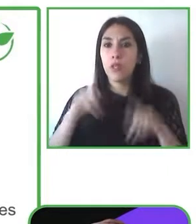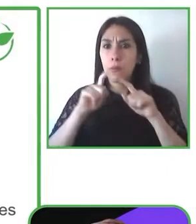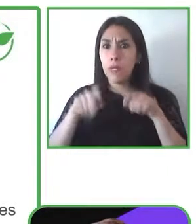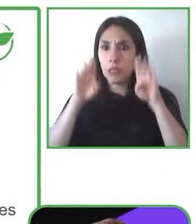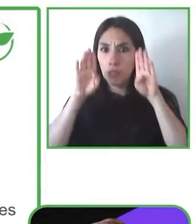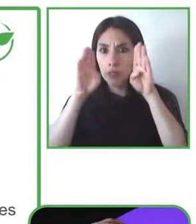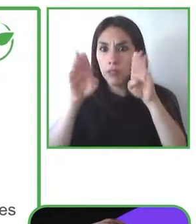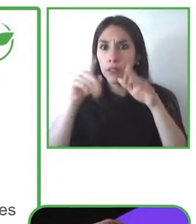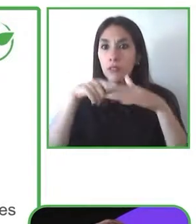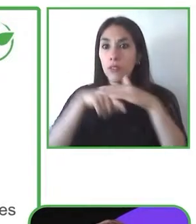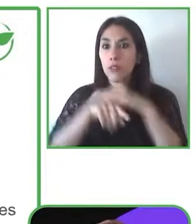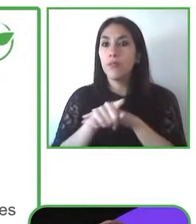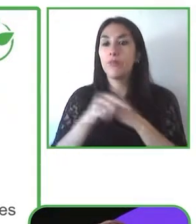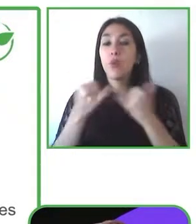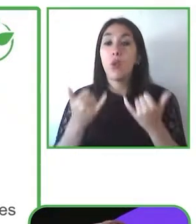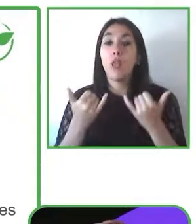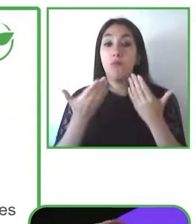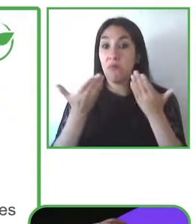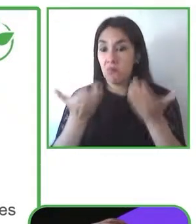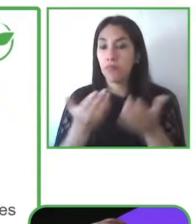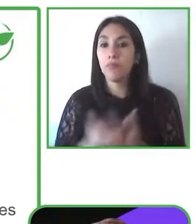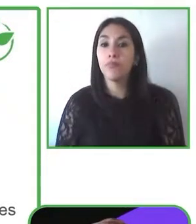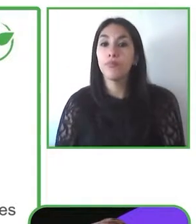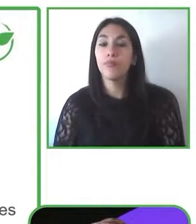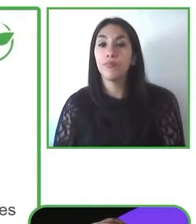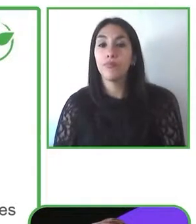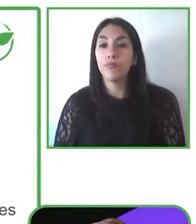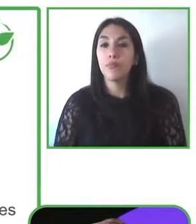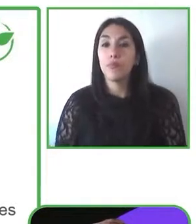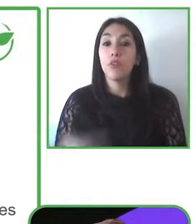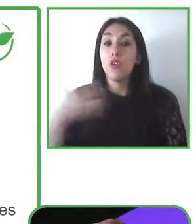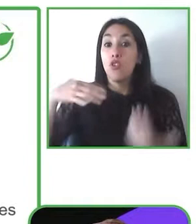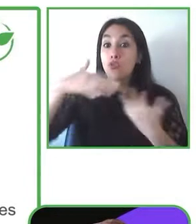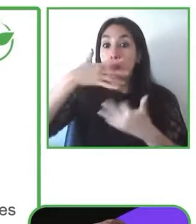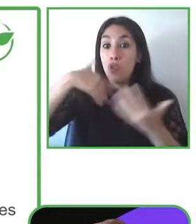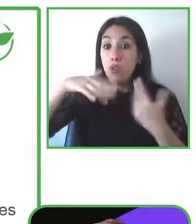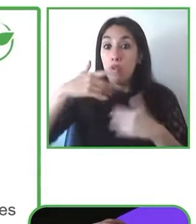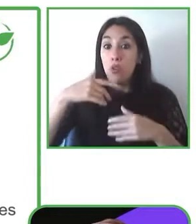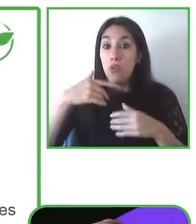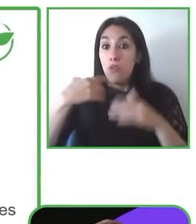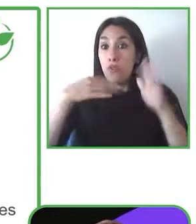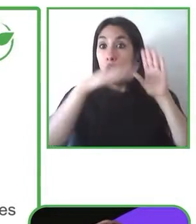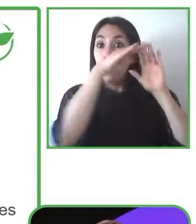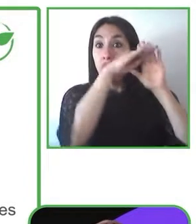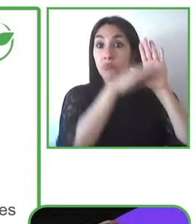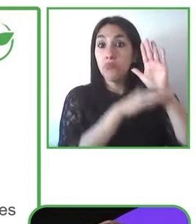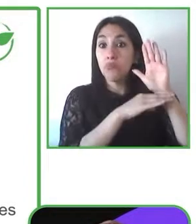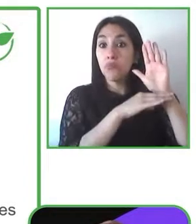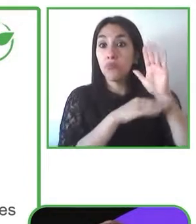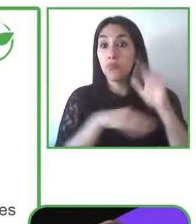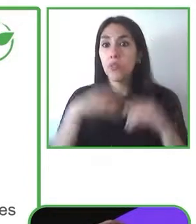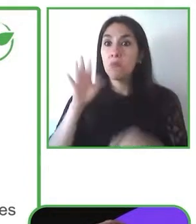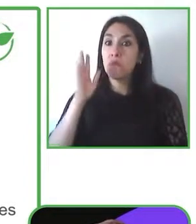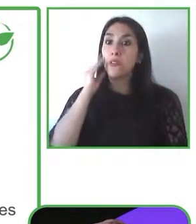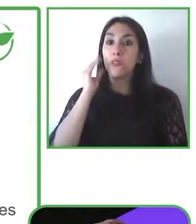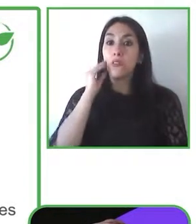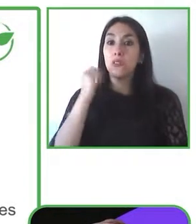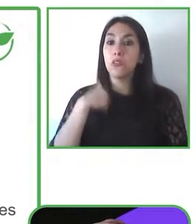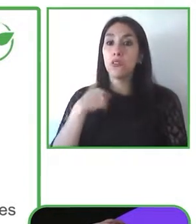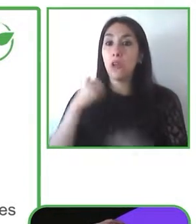topics accessibility and inclusion can follow the decarbonization approach we address accessibility issues from all areas of